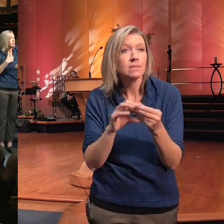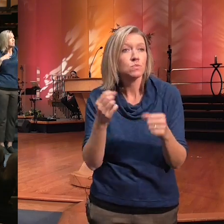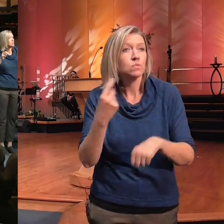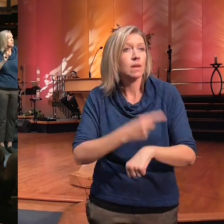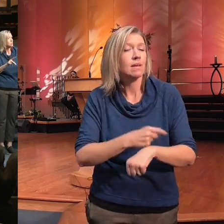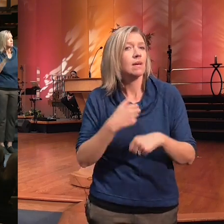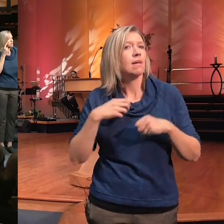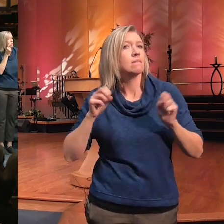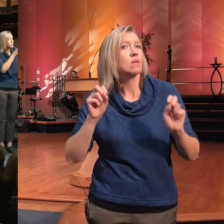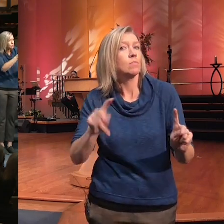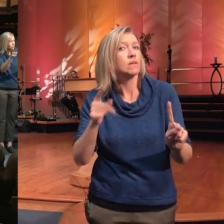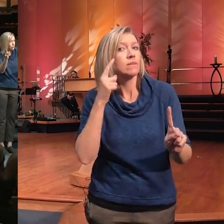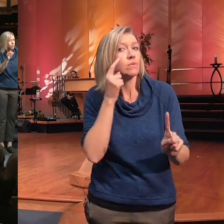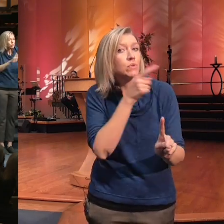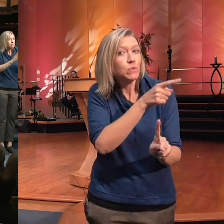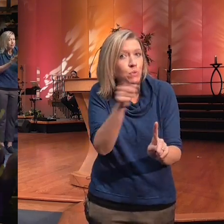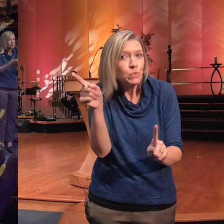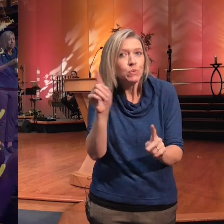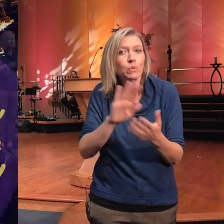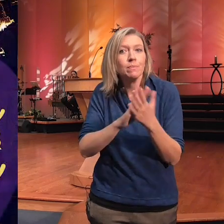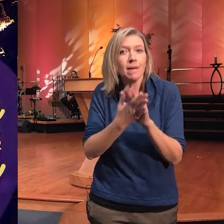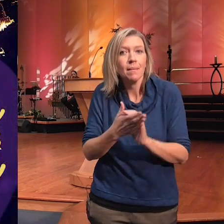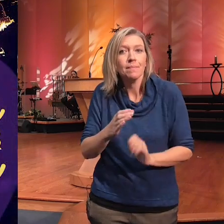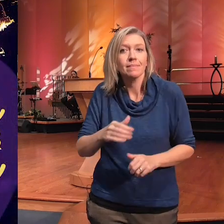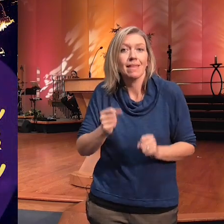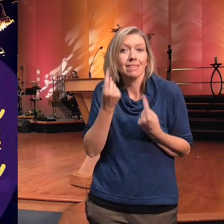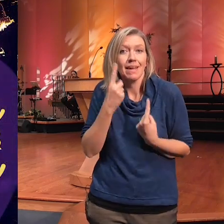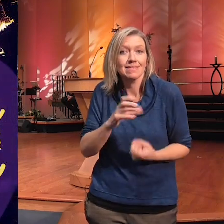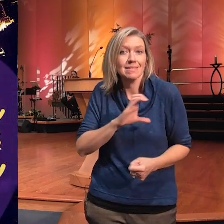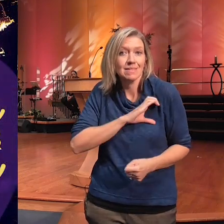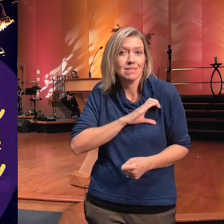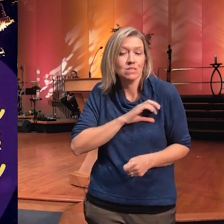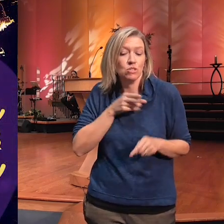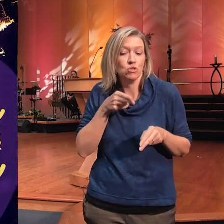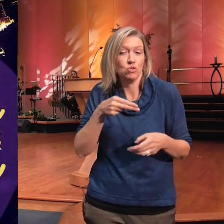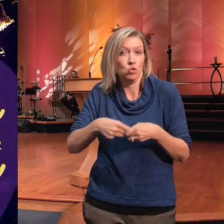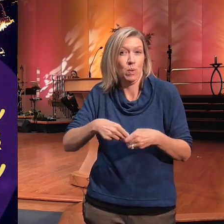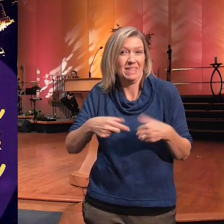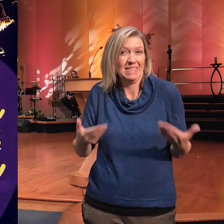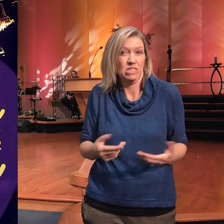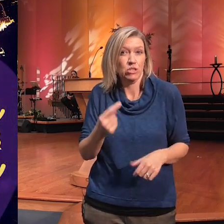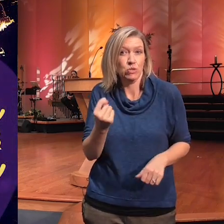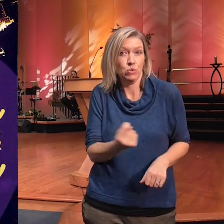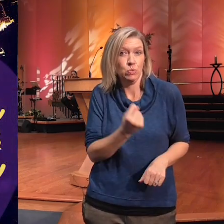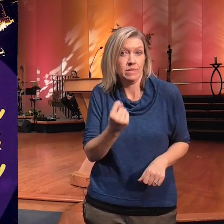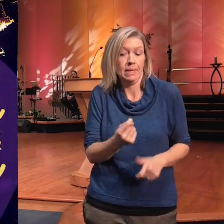citizen join us on Tuesday big day right here in the chapel we're going to be doing a prayer